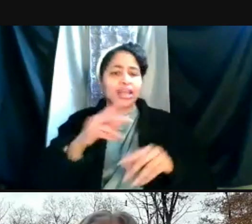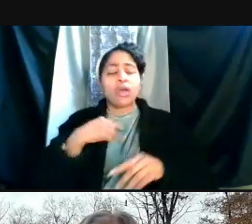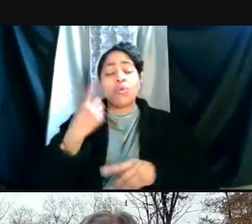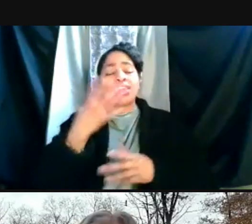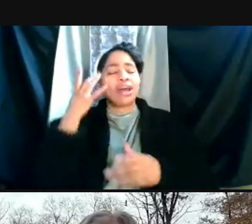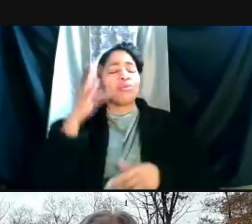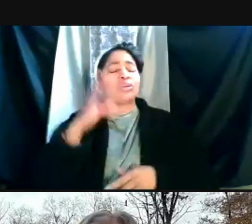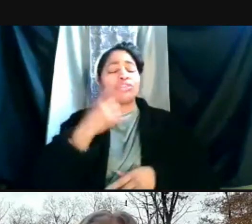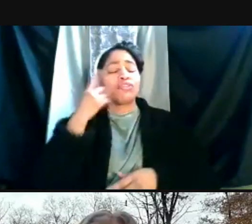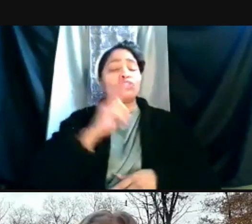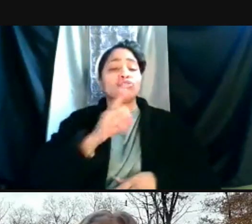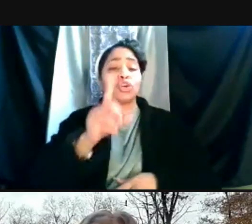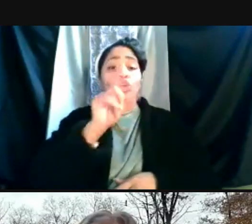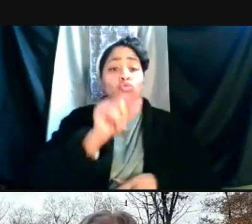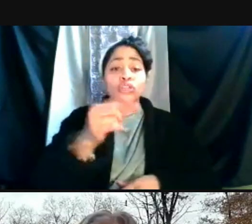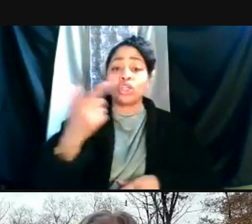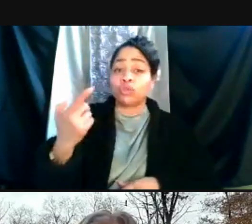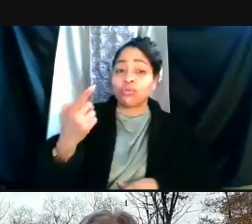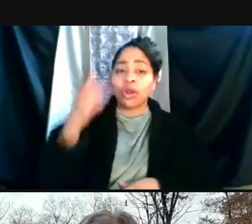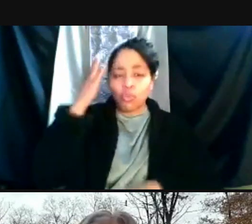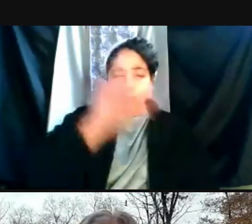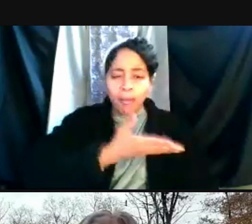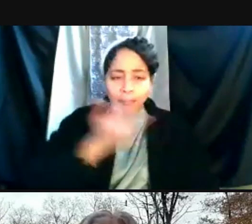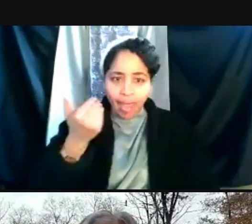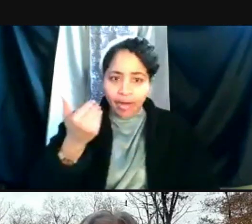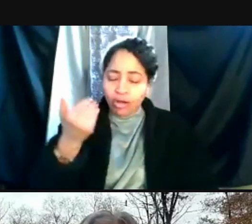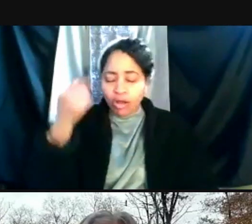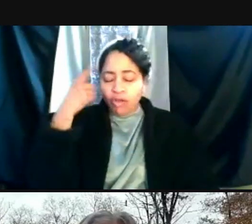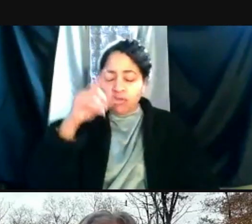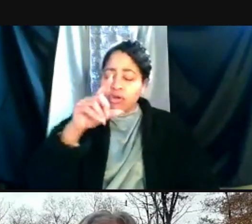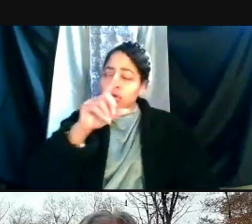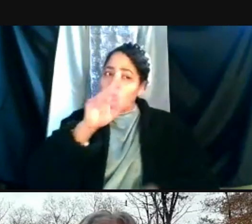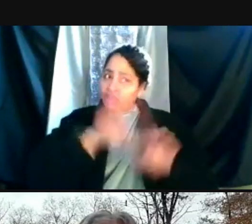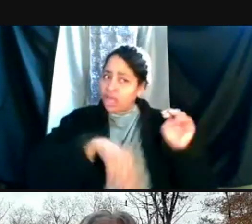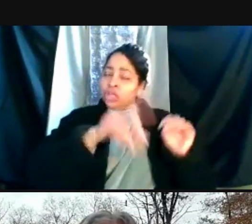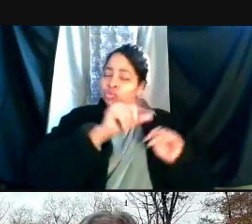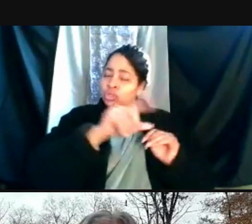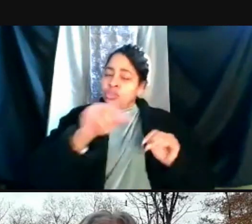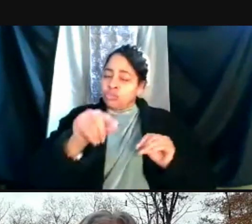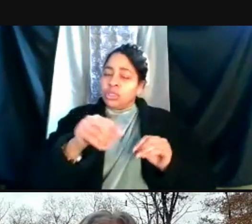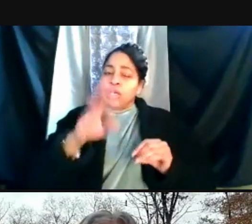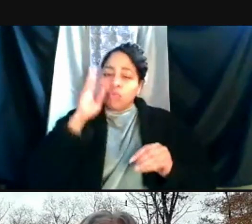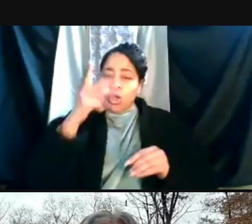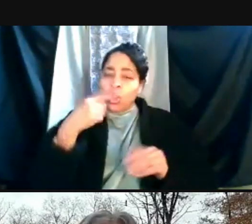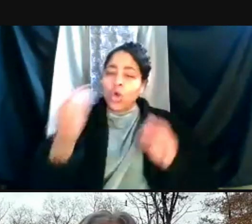is gonna be better than 2020 in terms of COVID. And it will look more like 2019 than 2020,